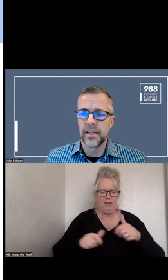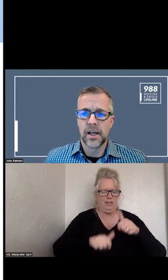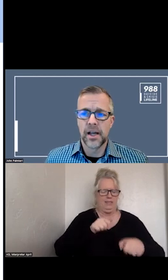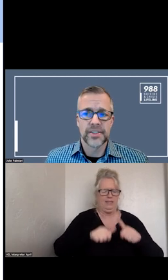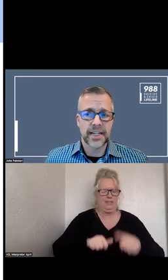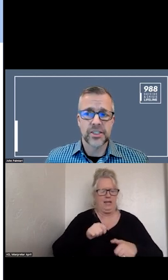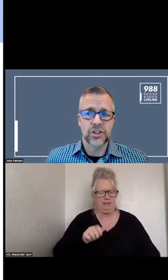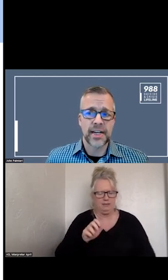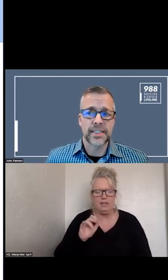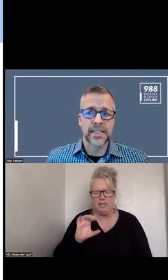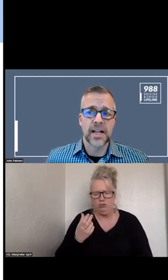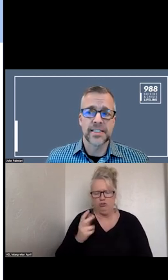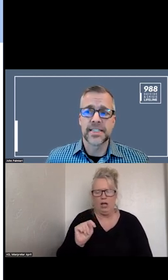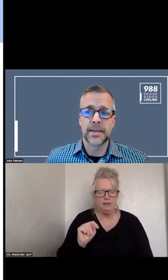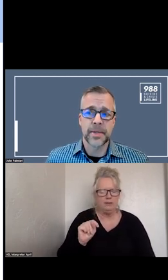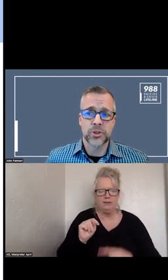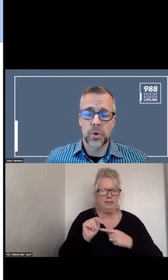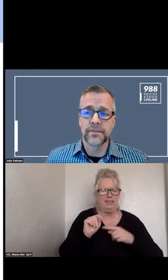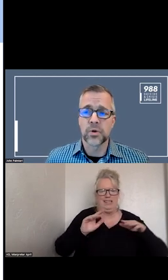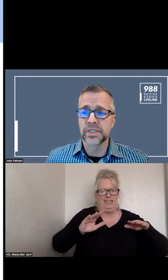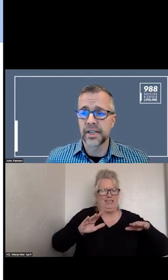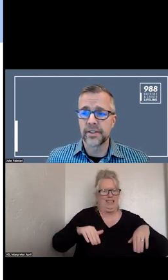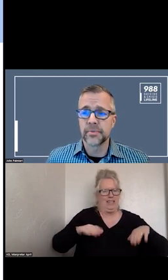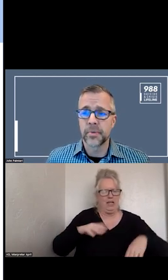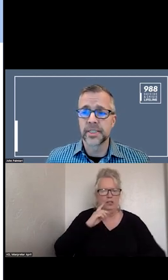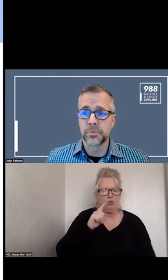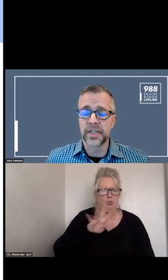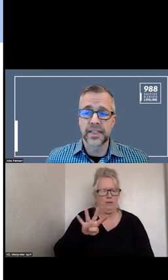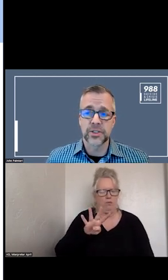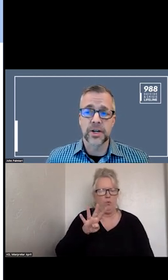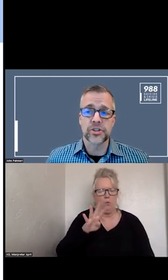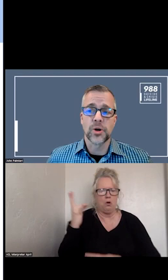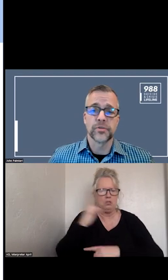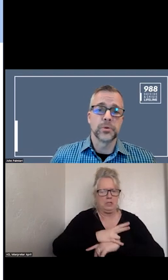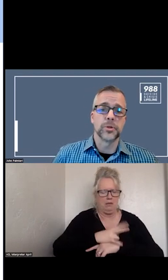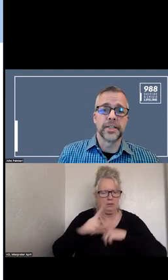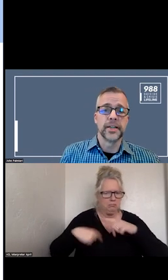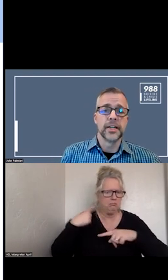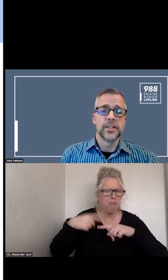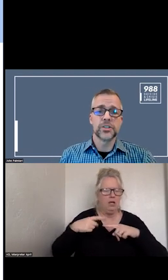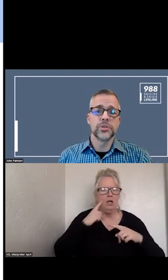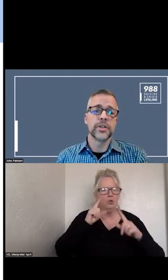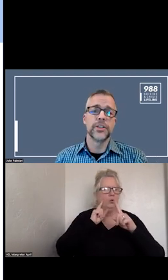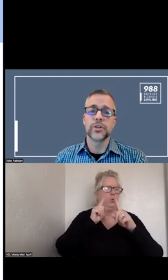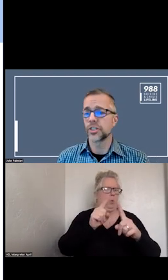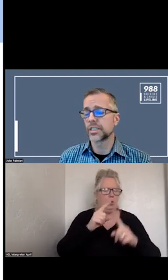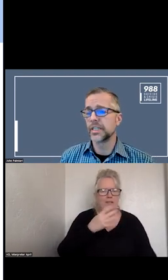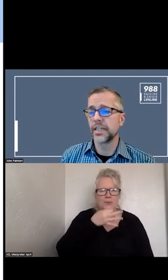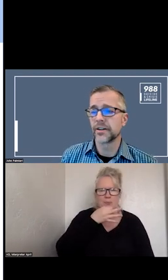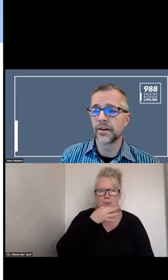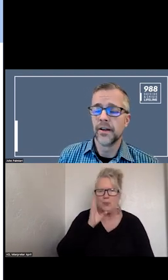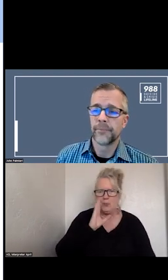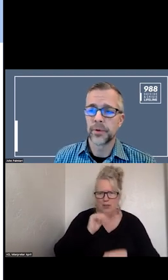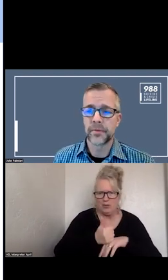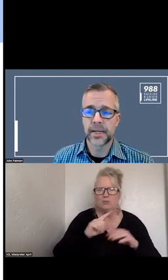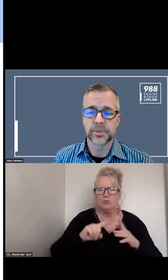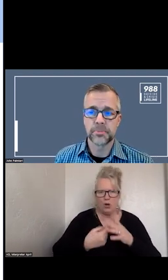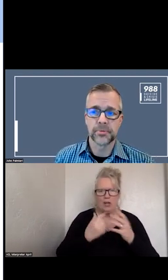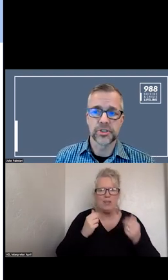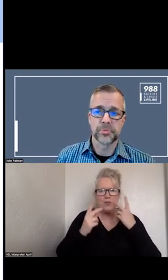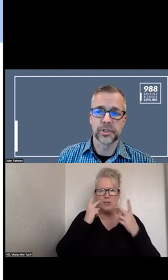THE CHAT IS NOT 24-7, BUT YOU CAN SEE NEAR THAT WE PUBLISHED